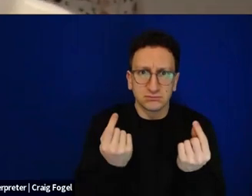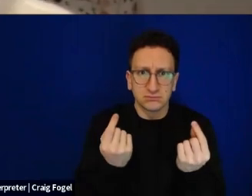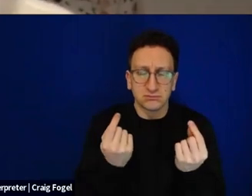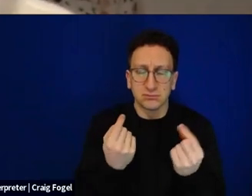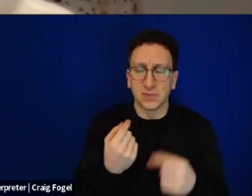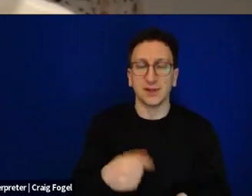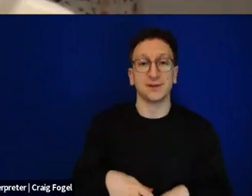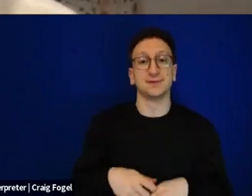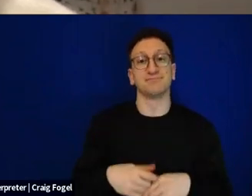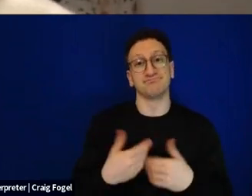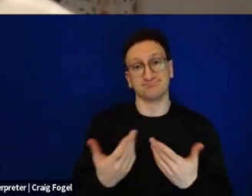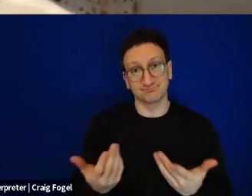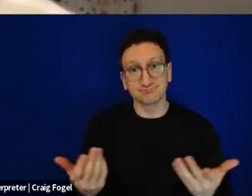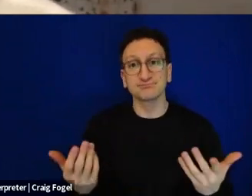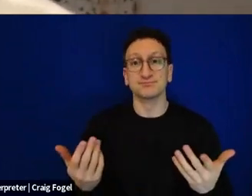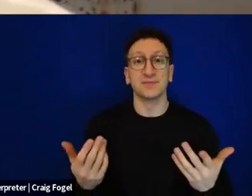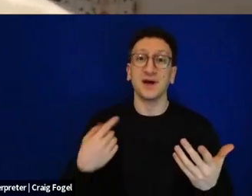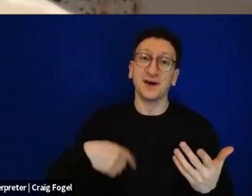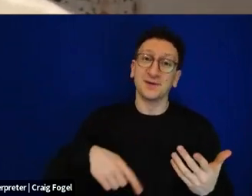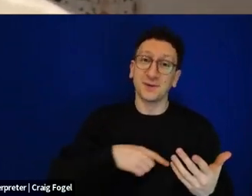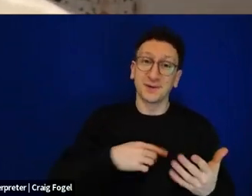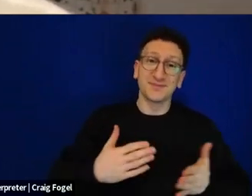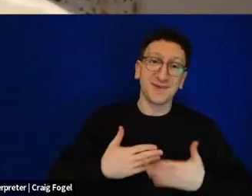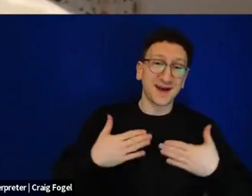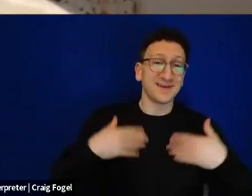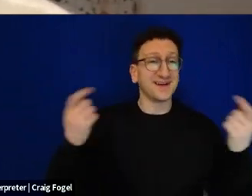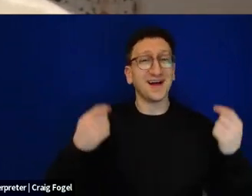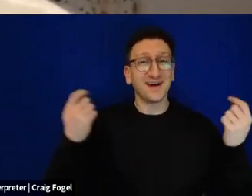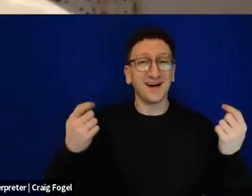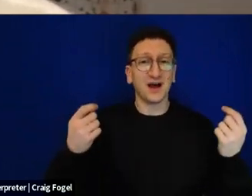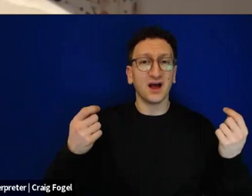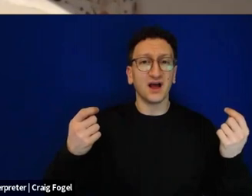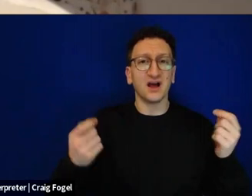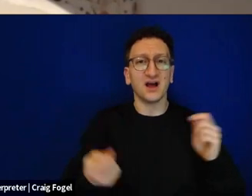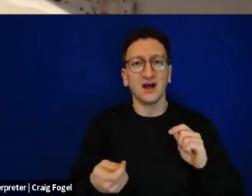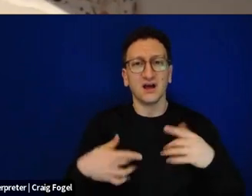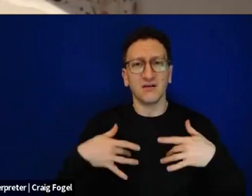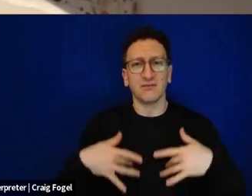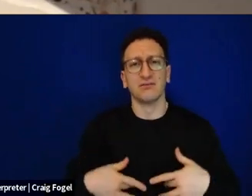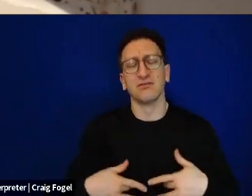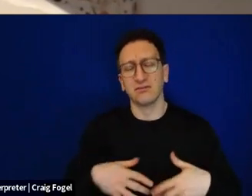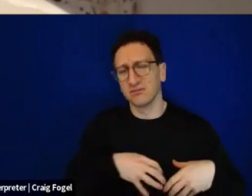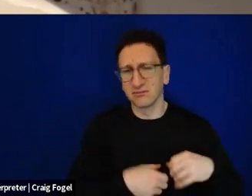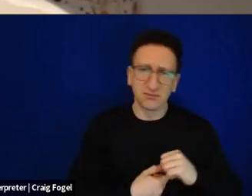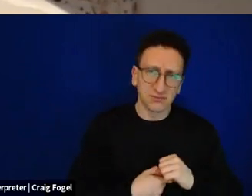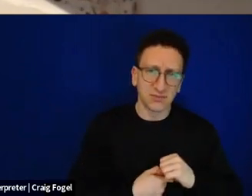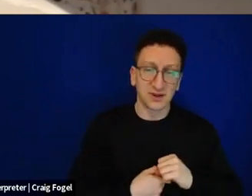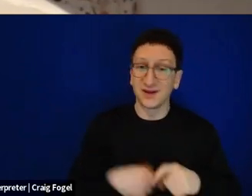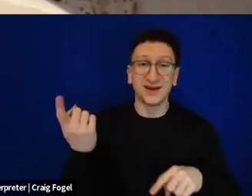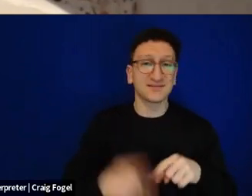holiday turned into mourning, how our attempt to celebrate and rejoice with our Jewish tradition,